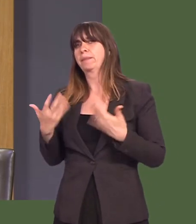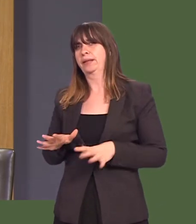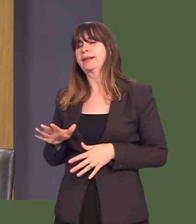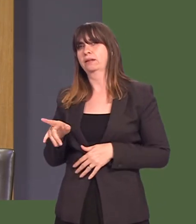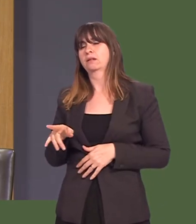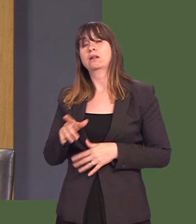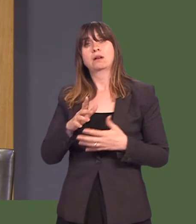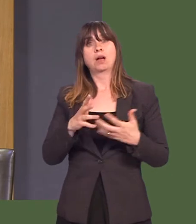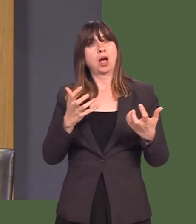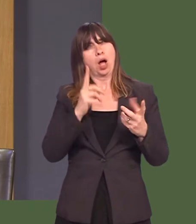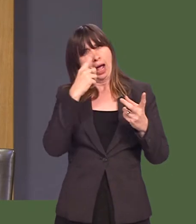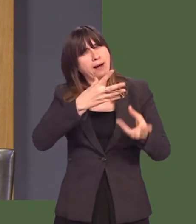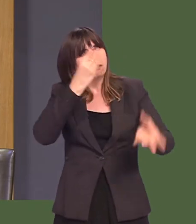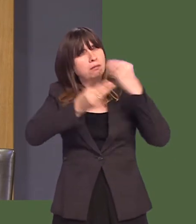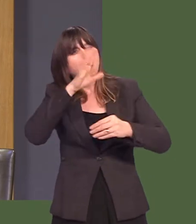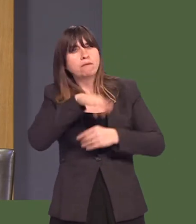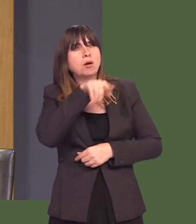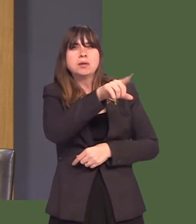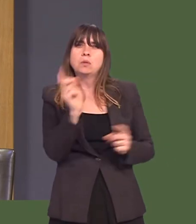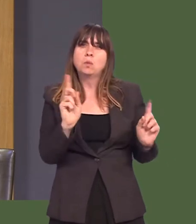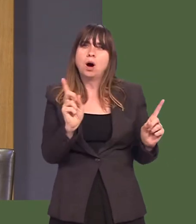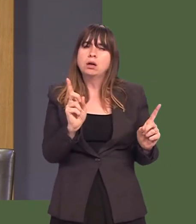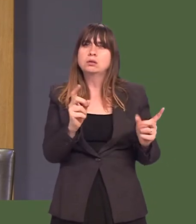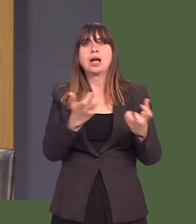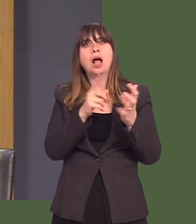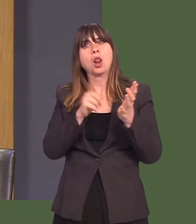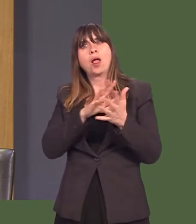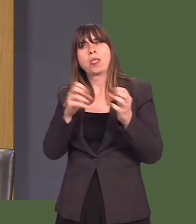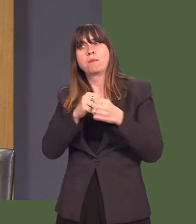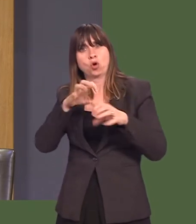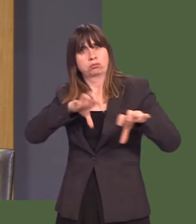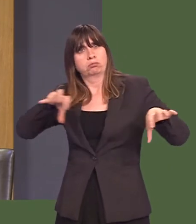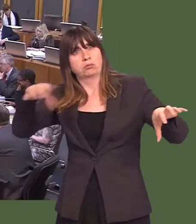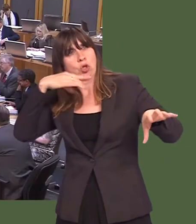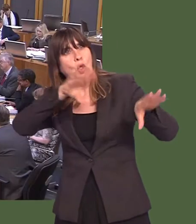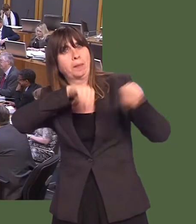Welsh Government draw from Valleys Steps and promote amongst other health boards across Wales?